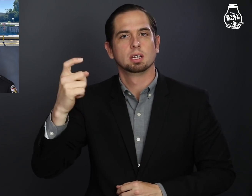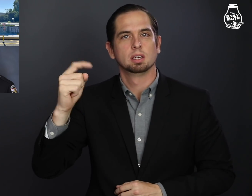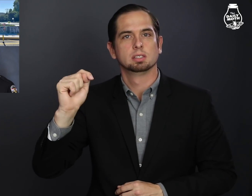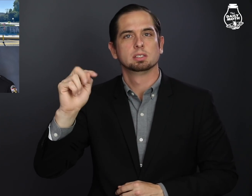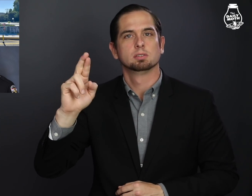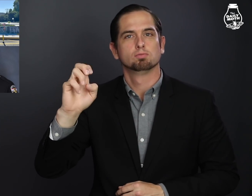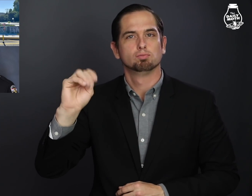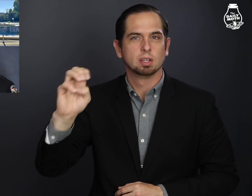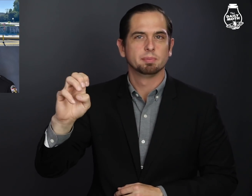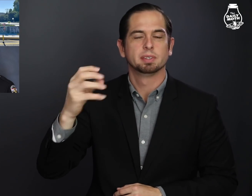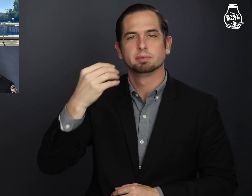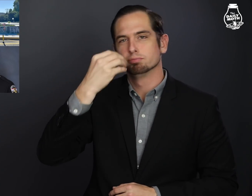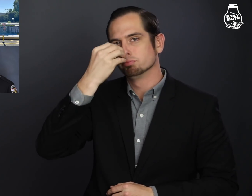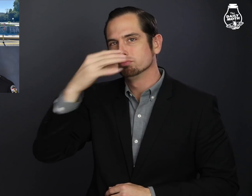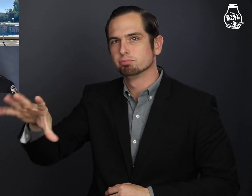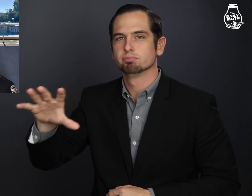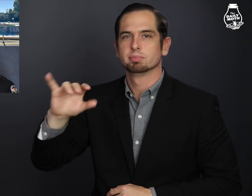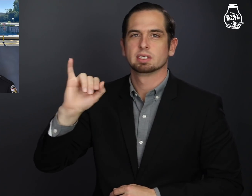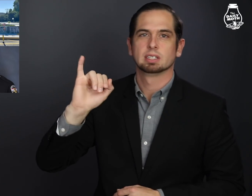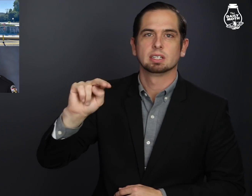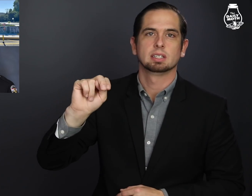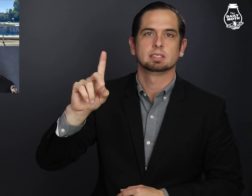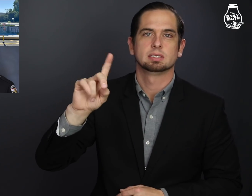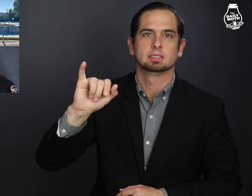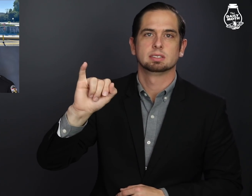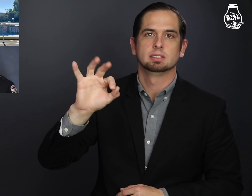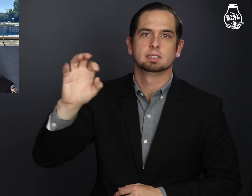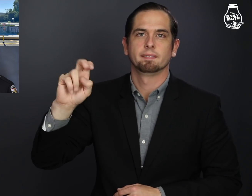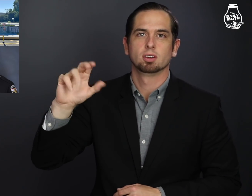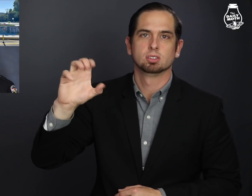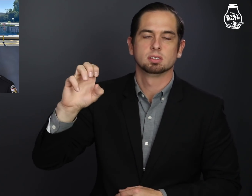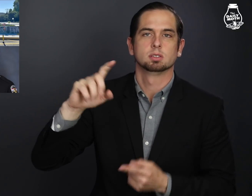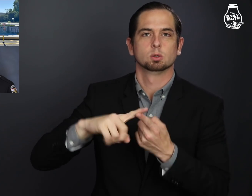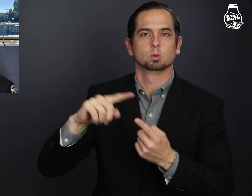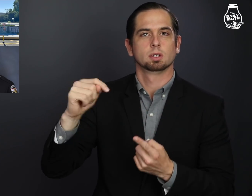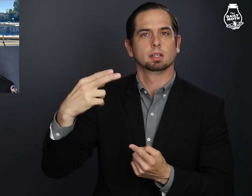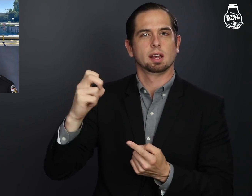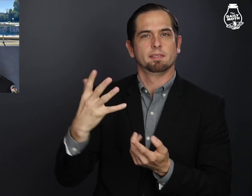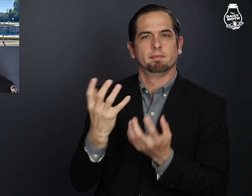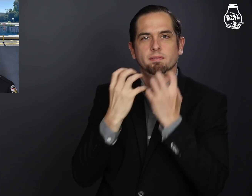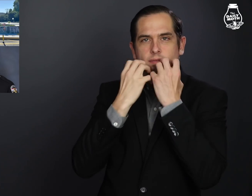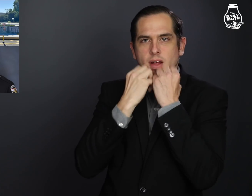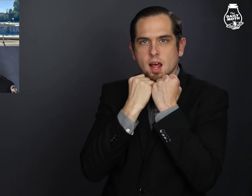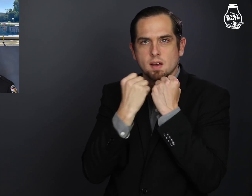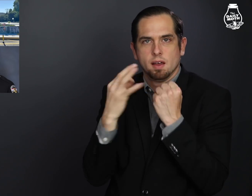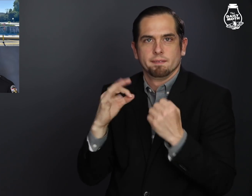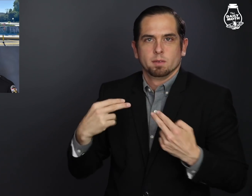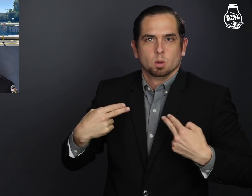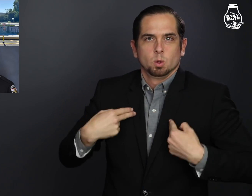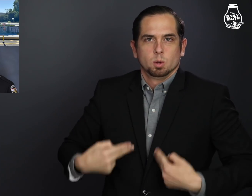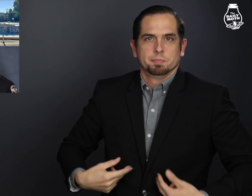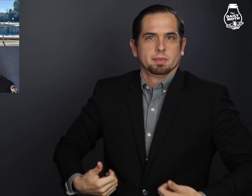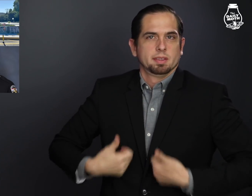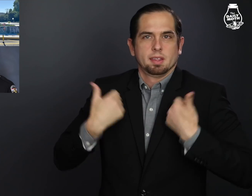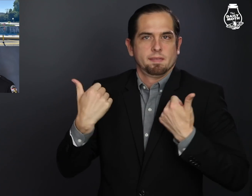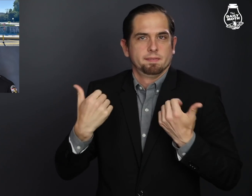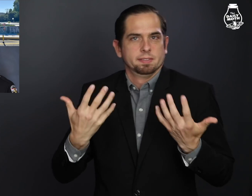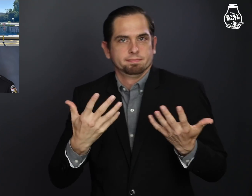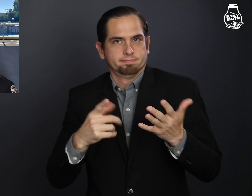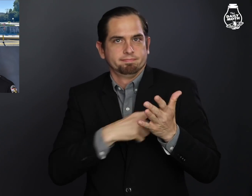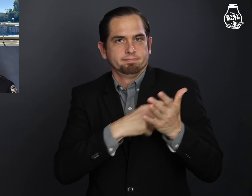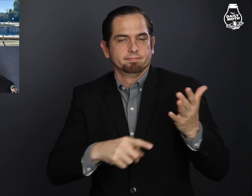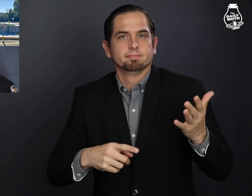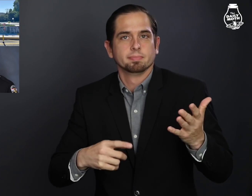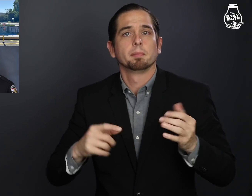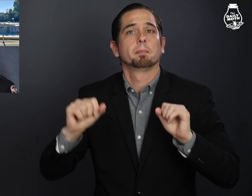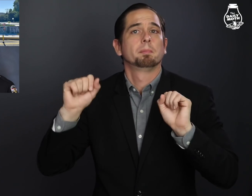"an extreme indifference to the value of human life."